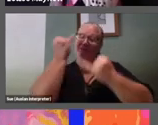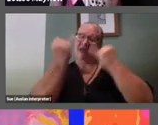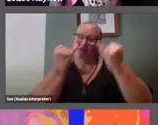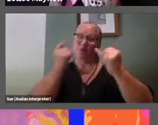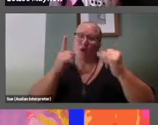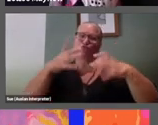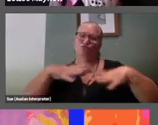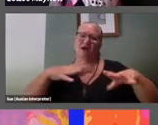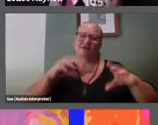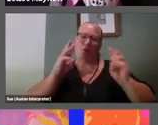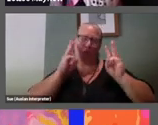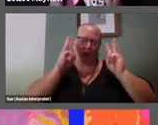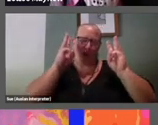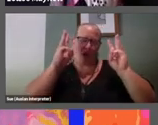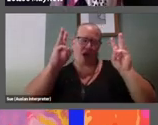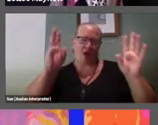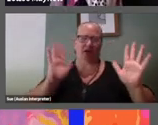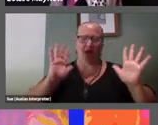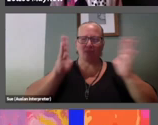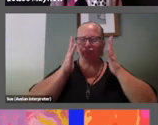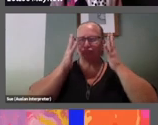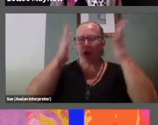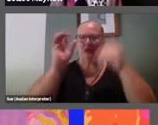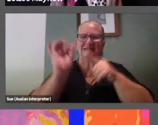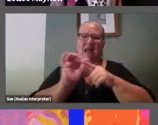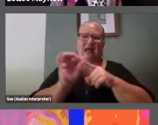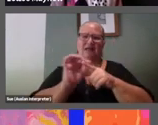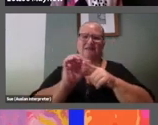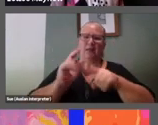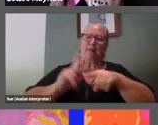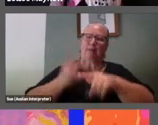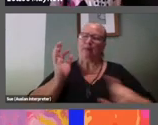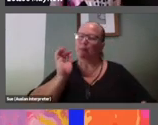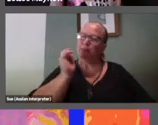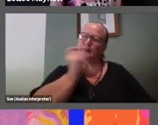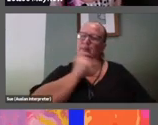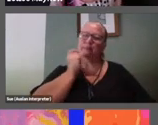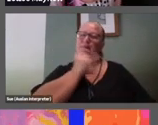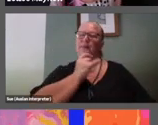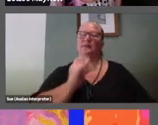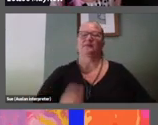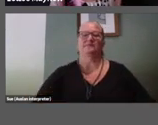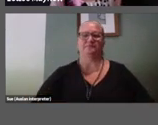technicolor, with stunning blue lipstick.